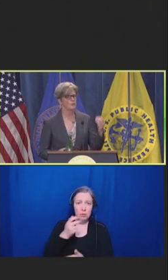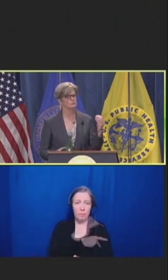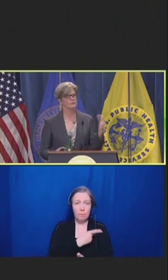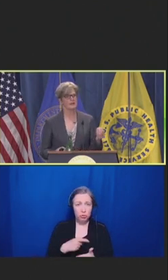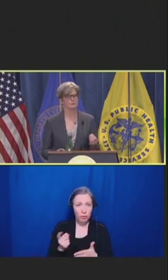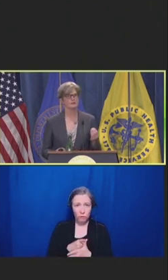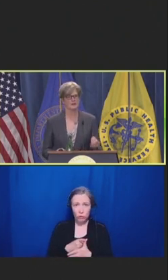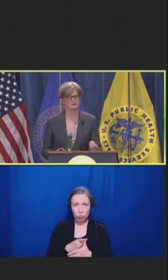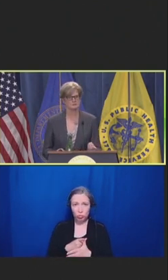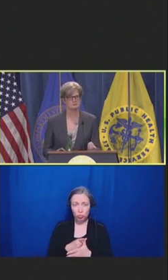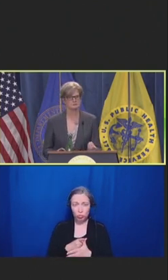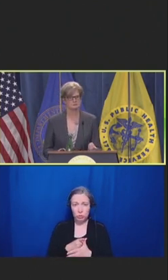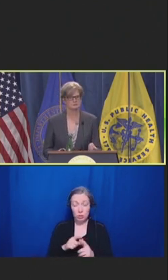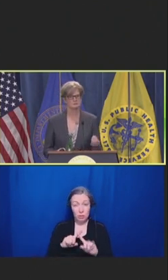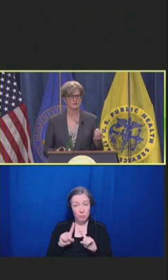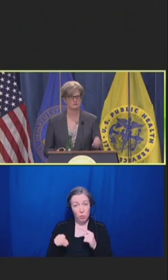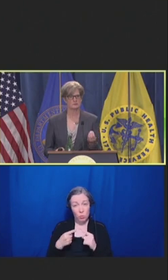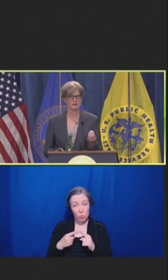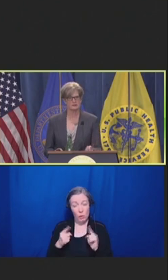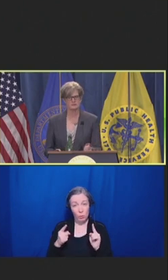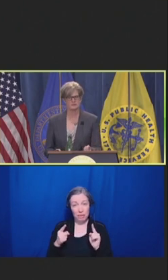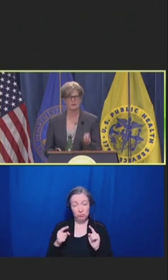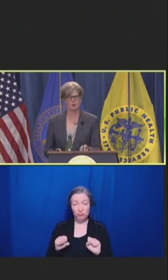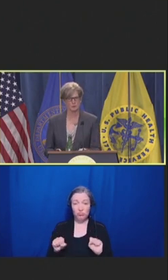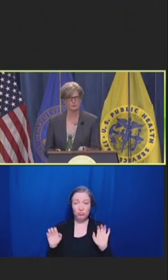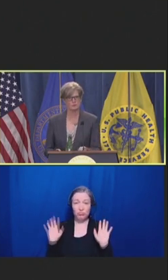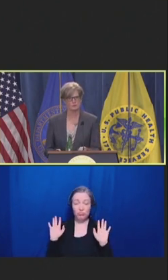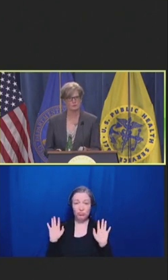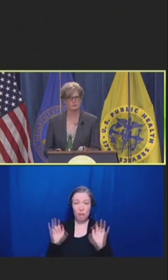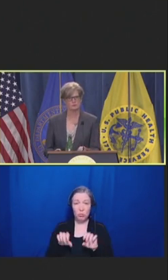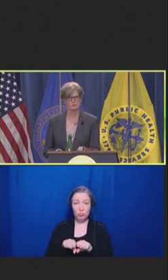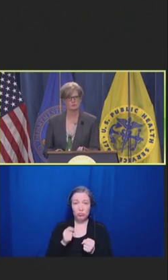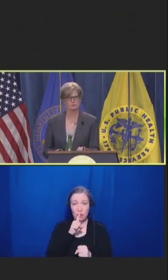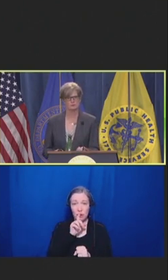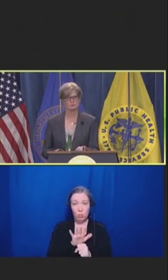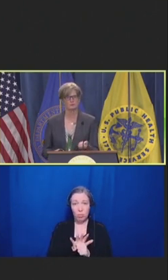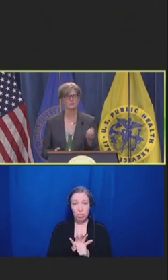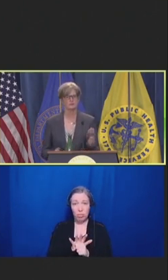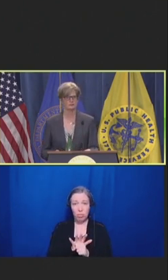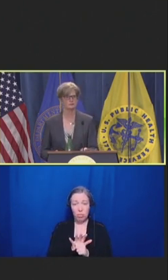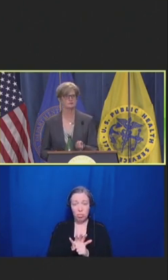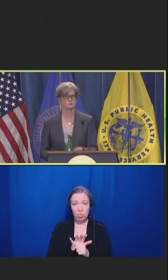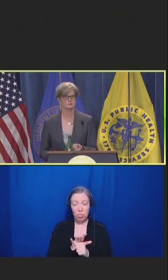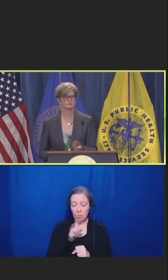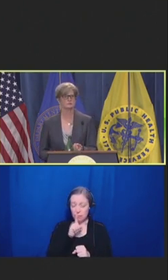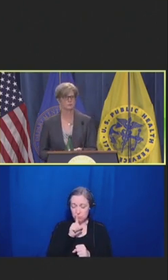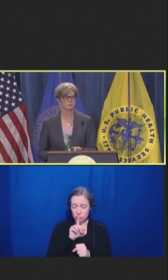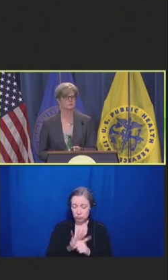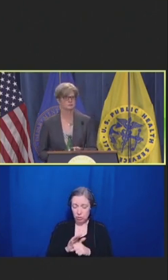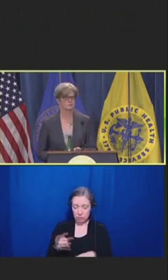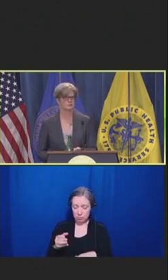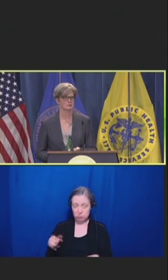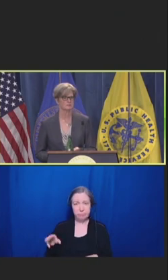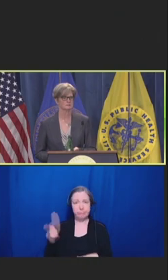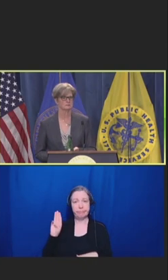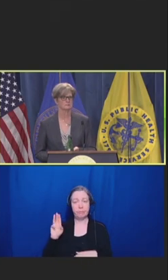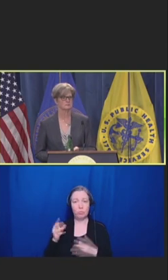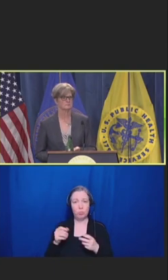When we acquiesce and transgress that oath, we increase our risk for moral injury.